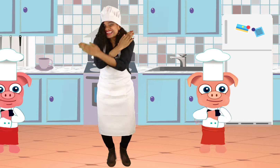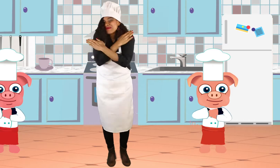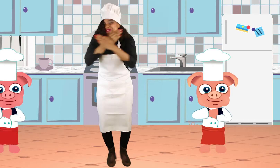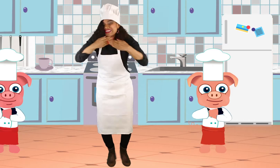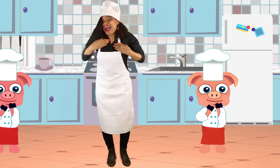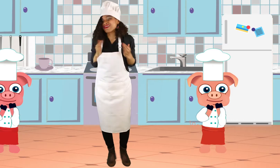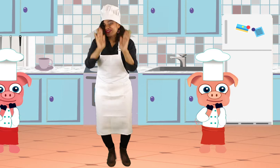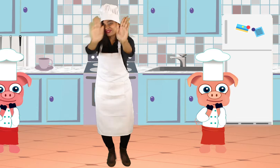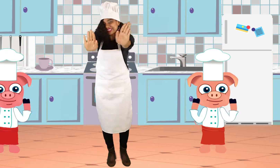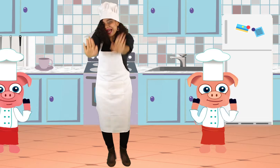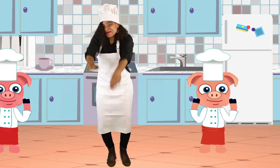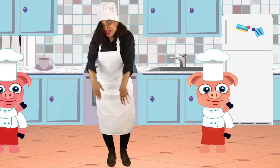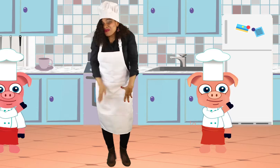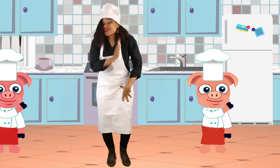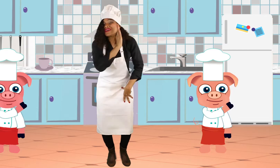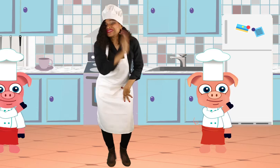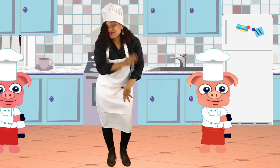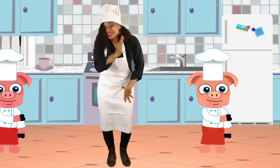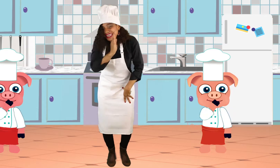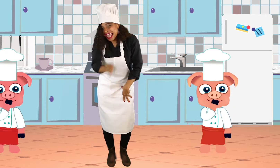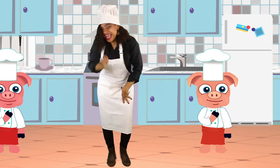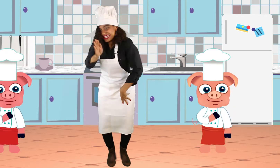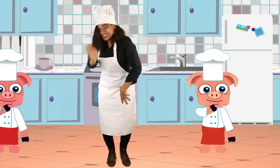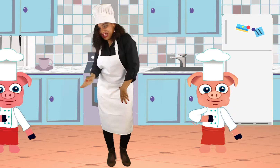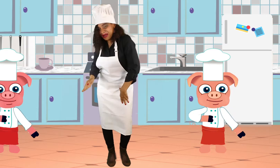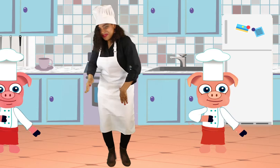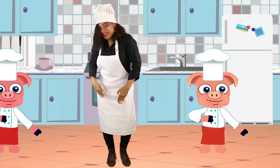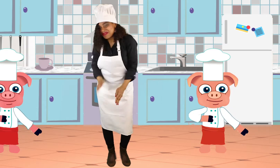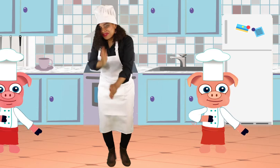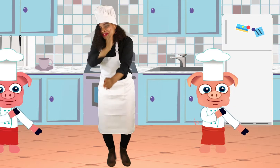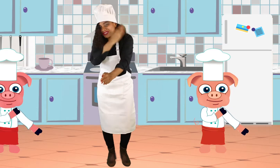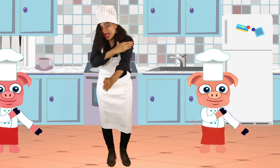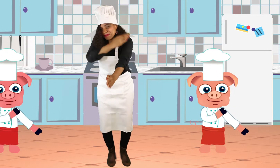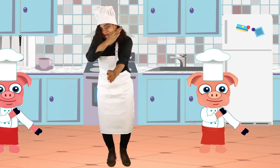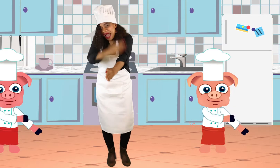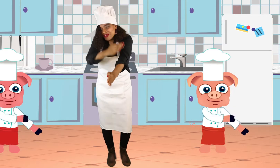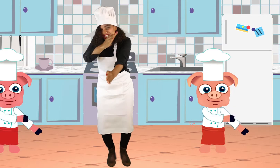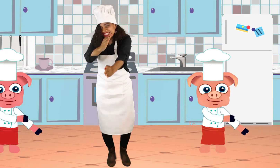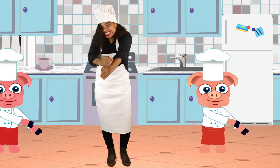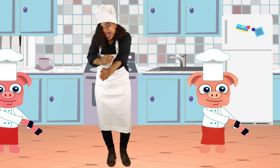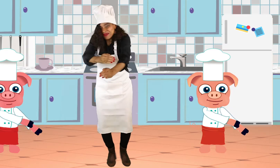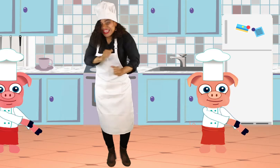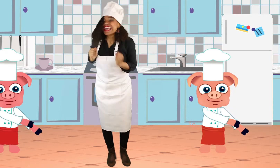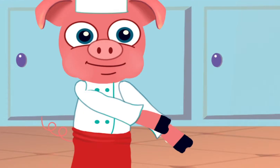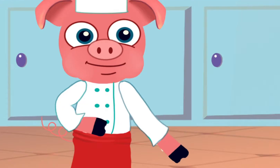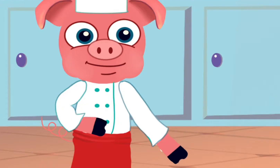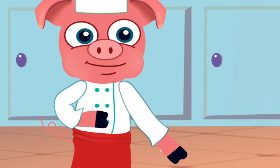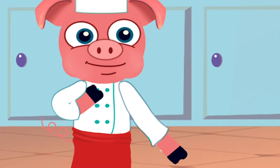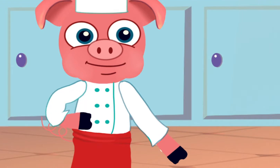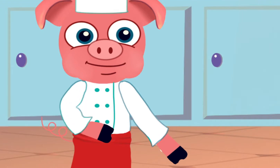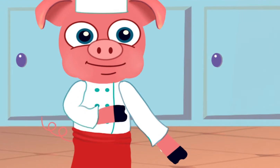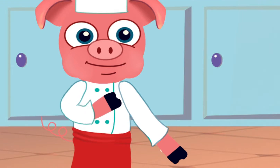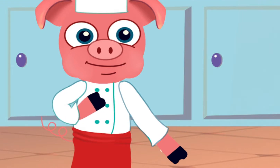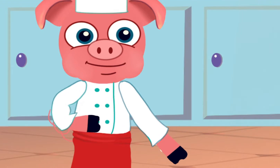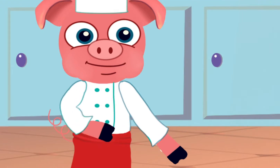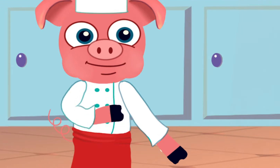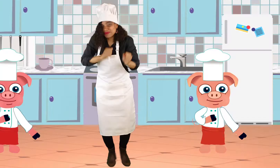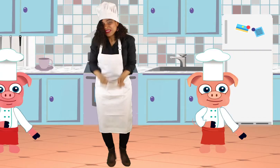Come on y'all don't stop. We're going to do the letter chop. We're going to chop out each sound, and blend it straight down.